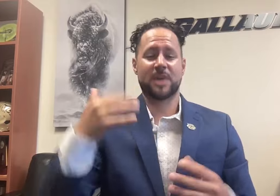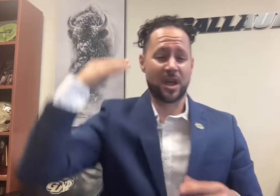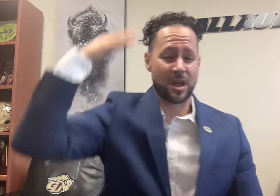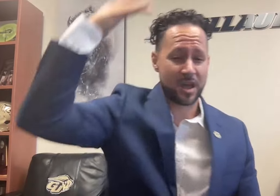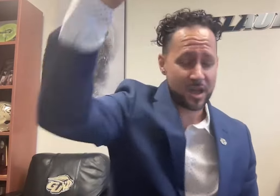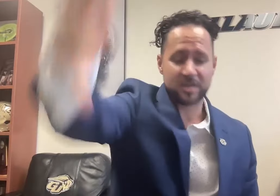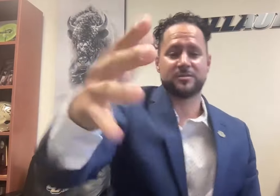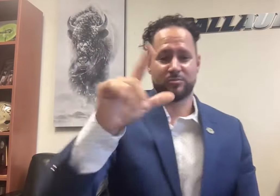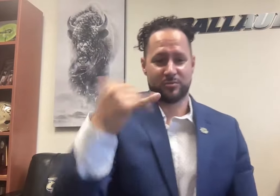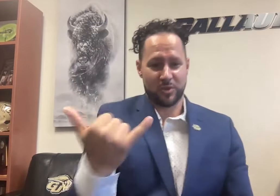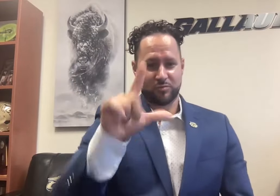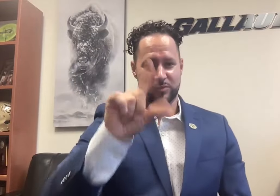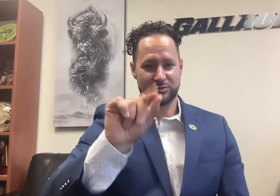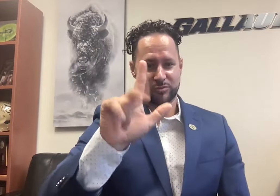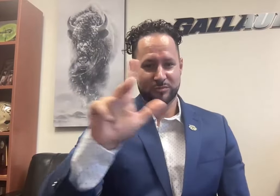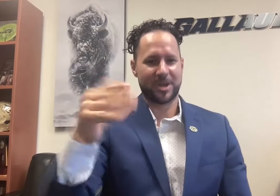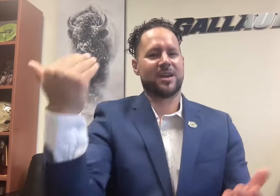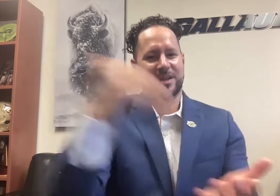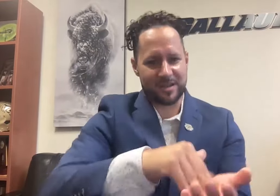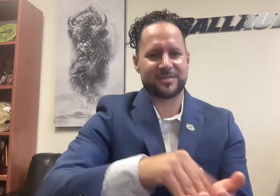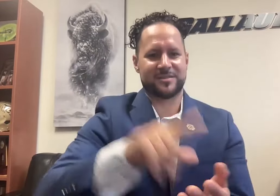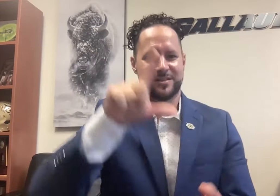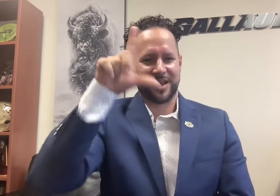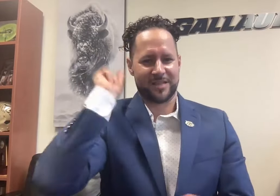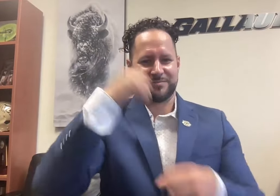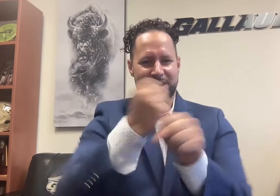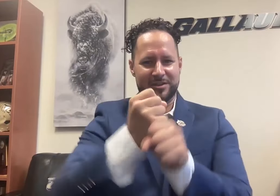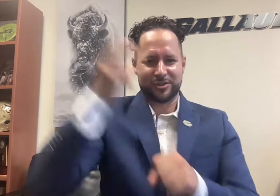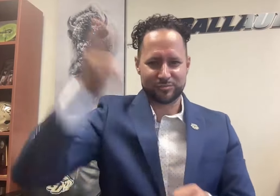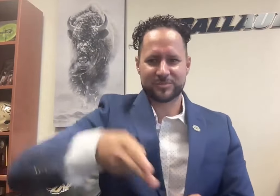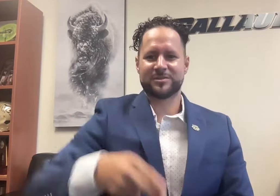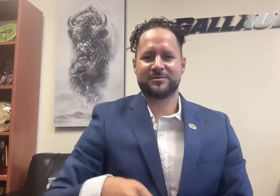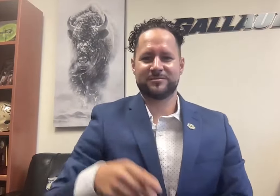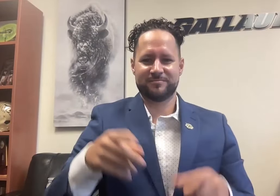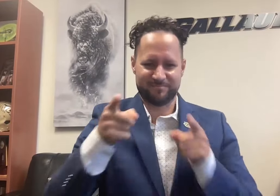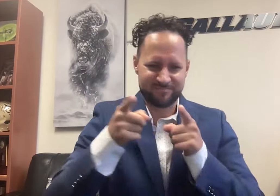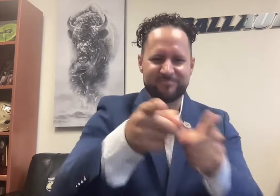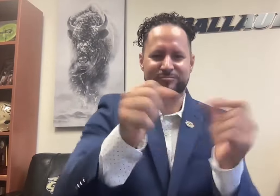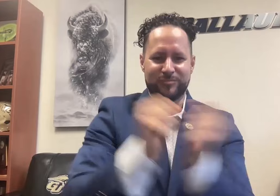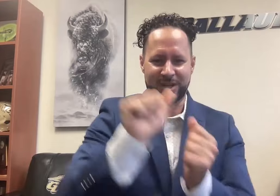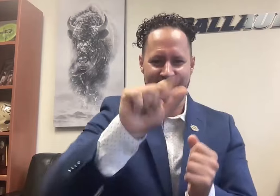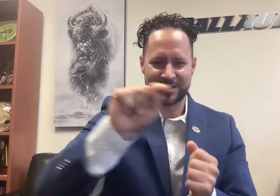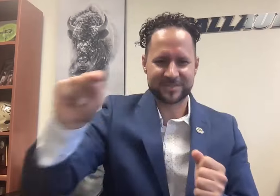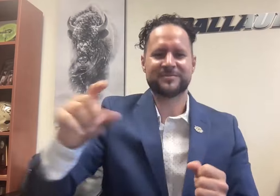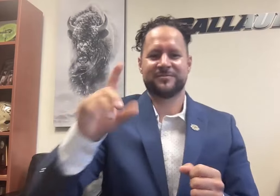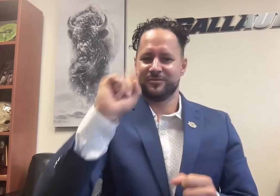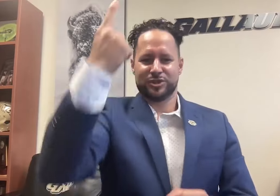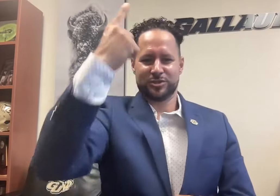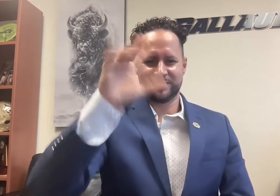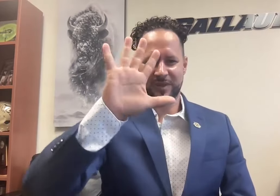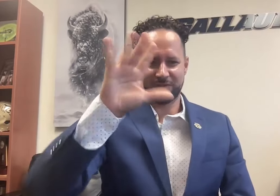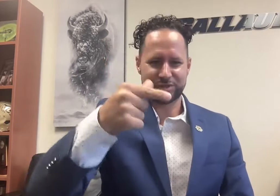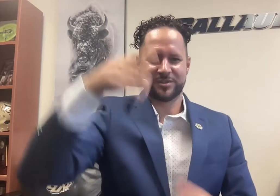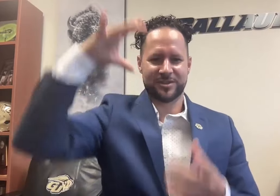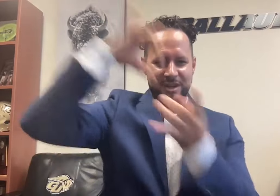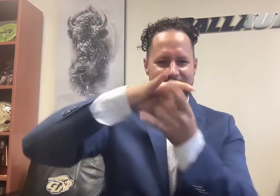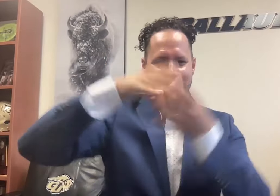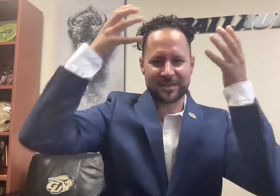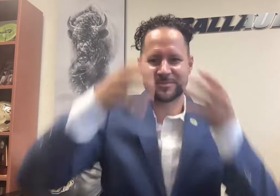Today, in 2023, we are making history again with the first-ever 5G-connected football helmet.